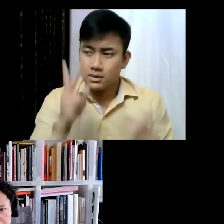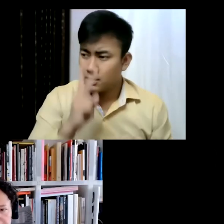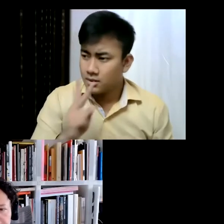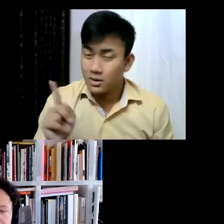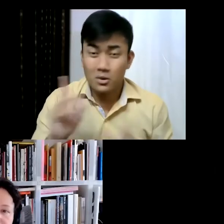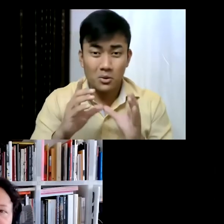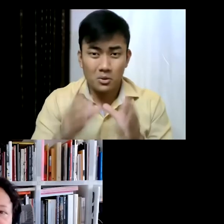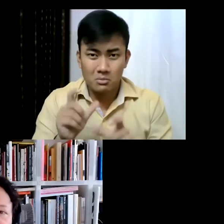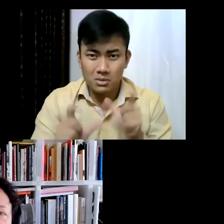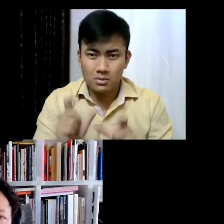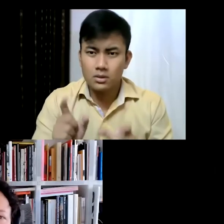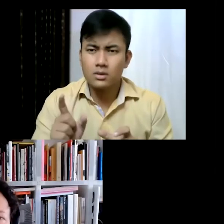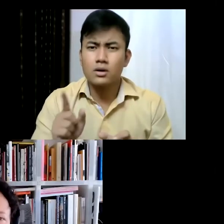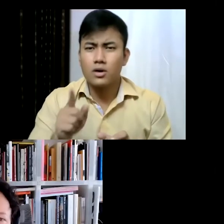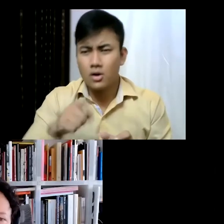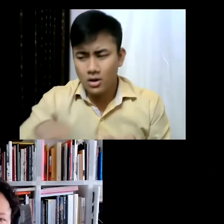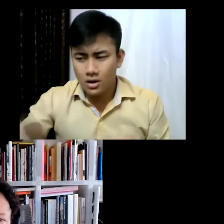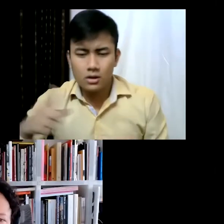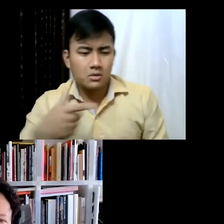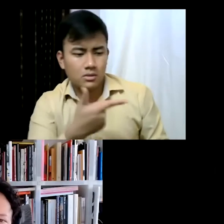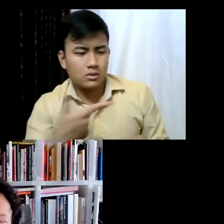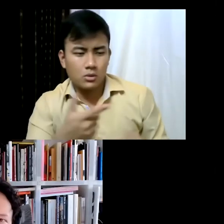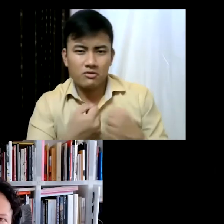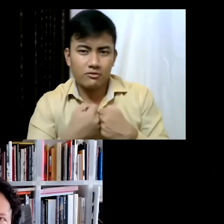How do we achieve that fine balance, because we are living in